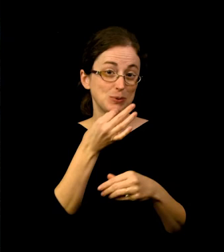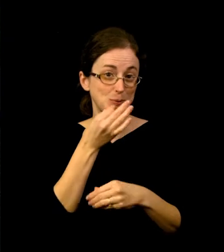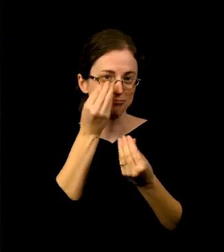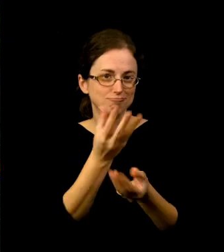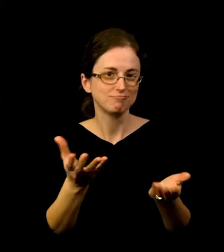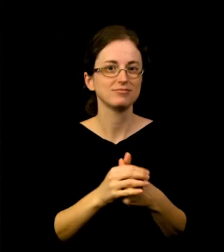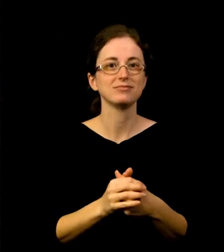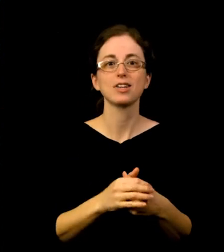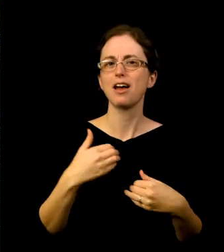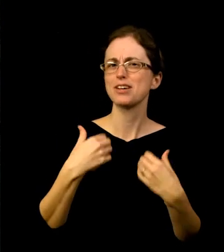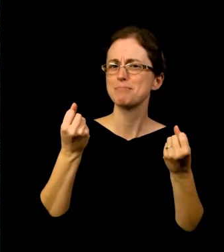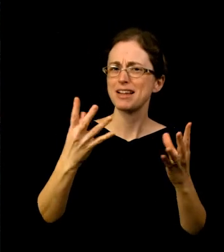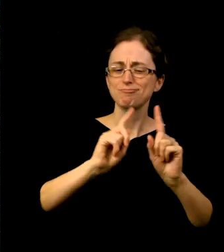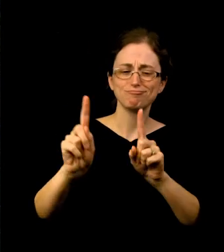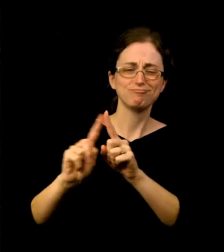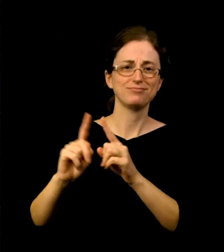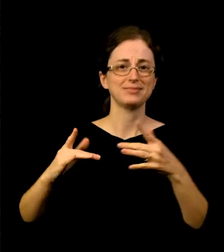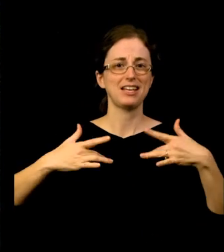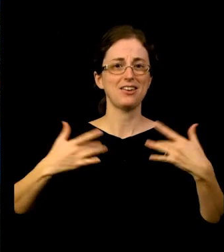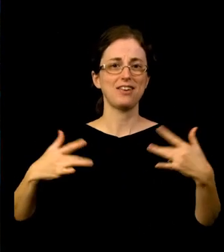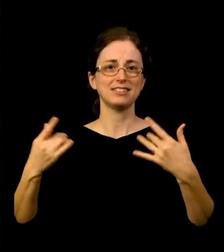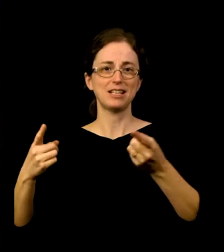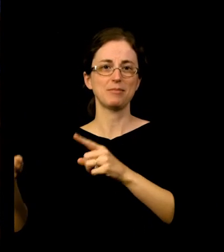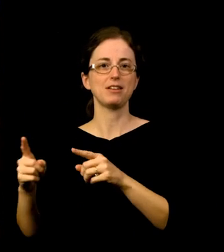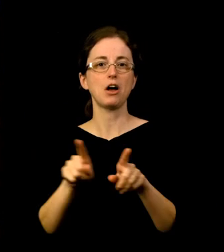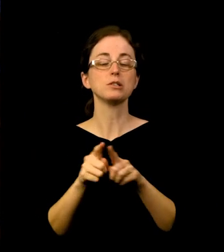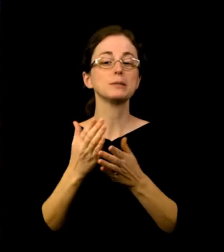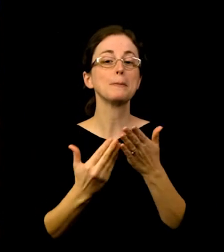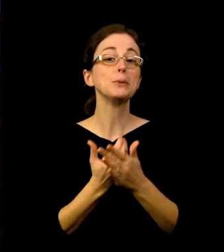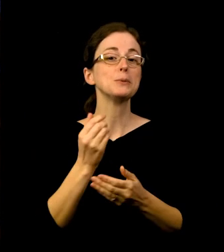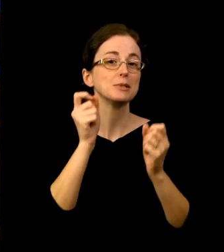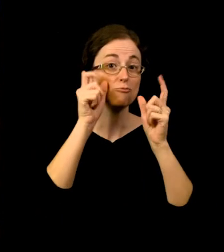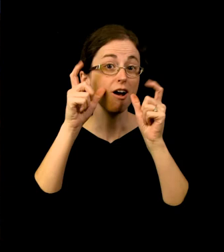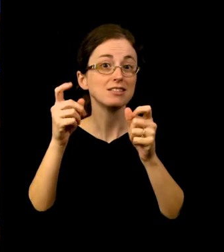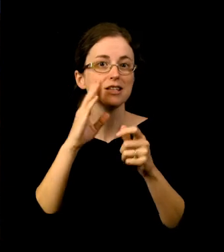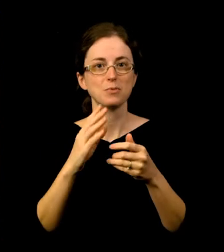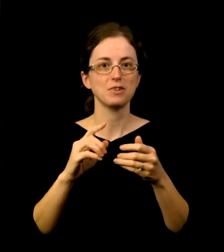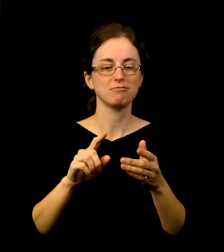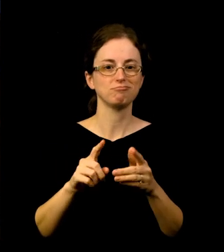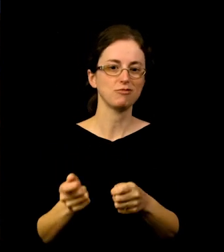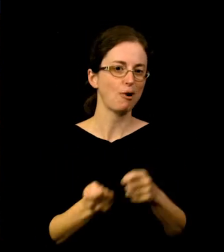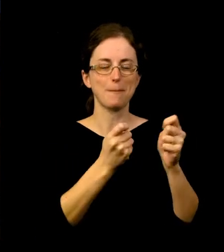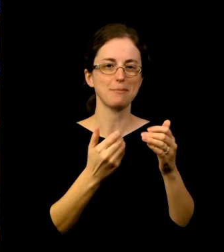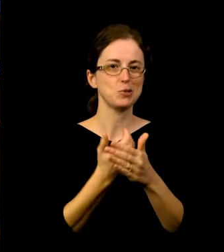and experiential storytelling to a whole new level. So stay tuned, and I can't wait to hear what you think and see you in person